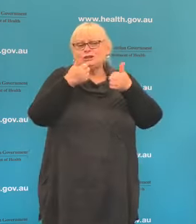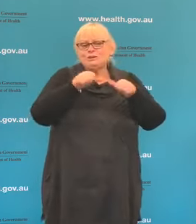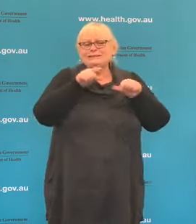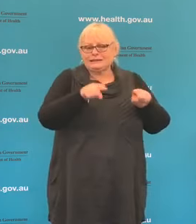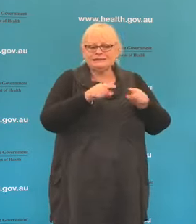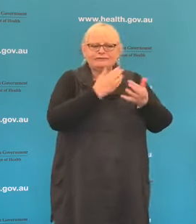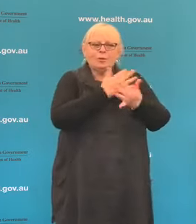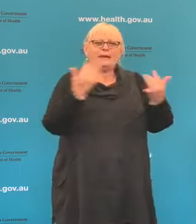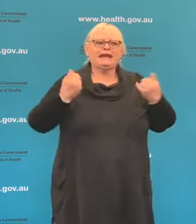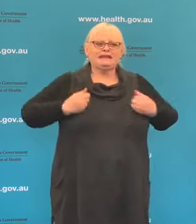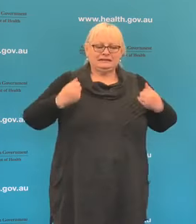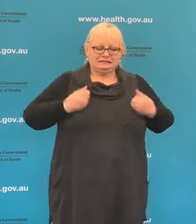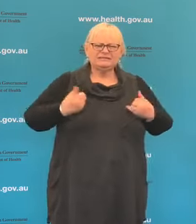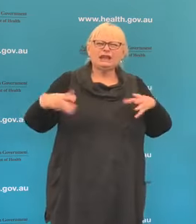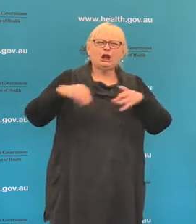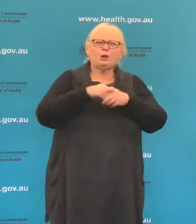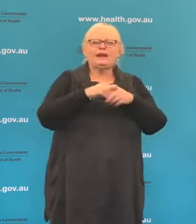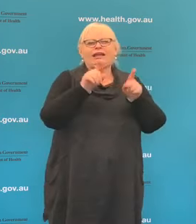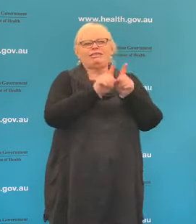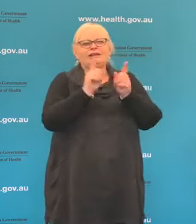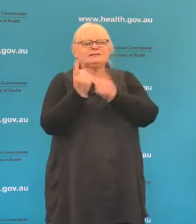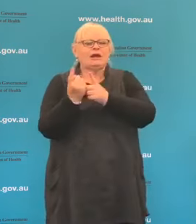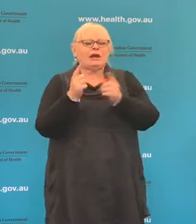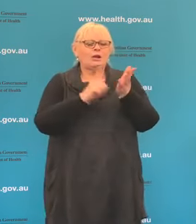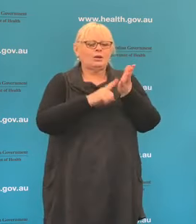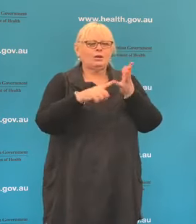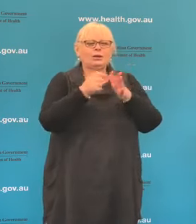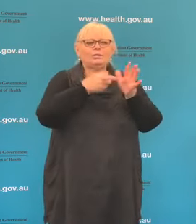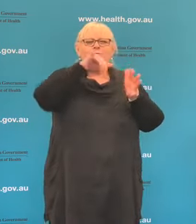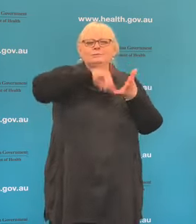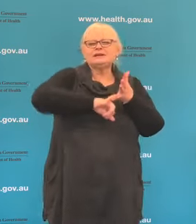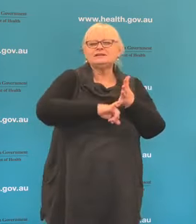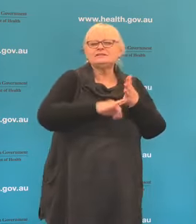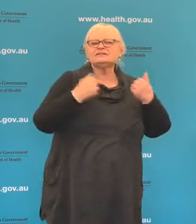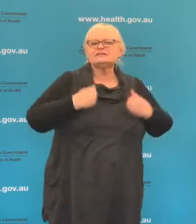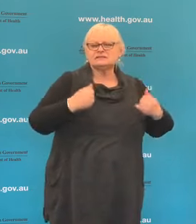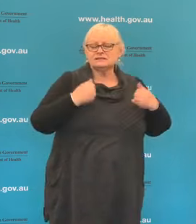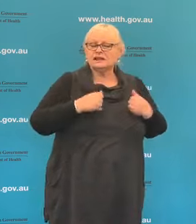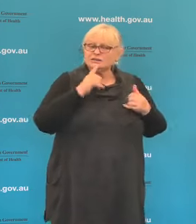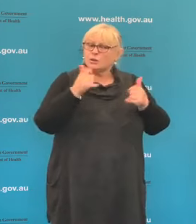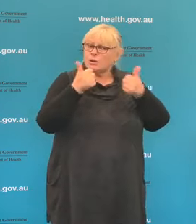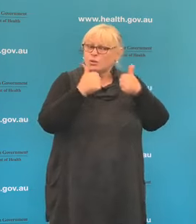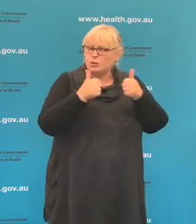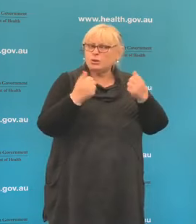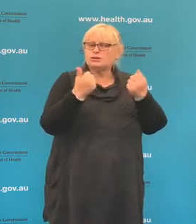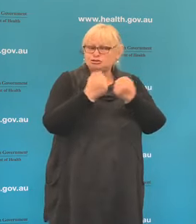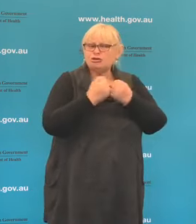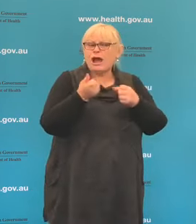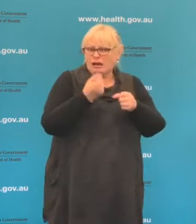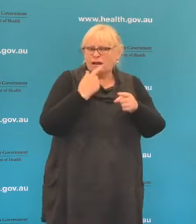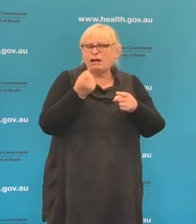including Lupus. So it is a very useful drug. There are trials underway including